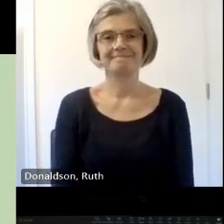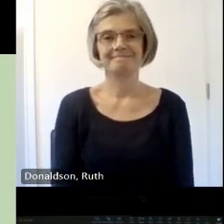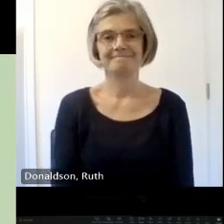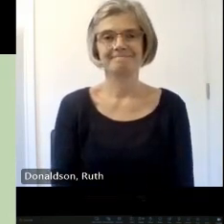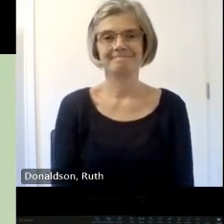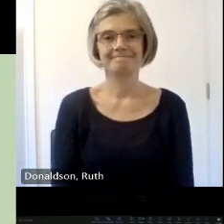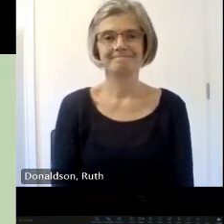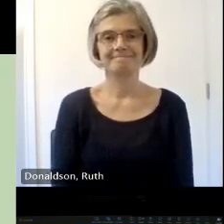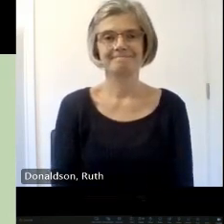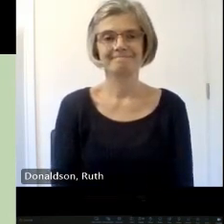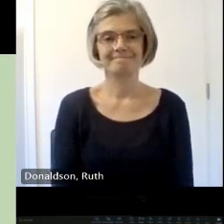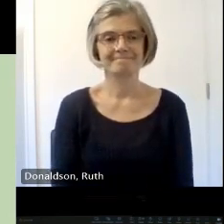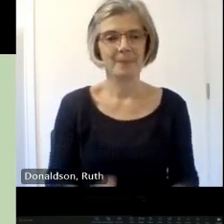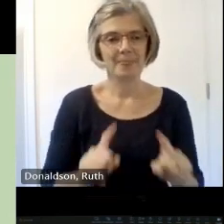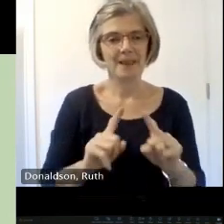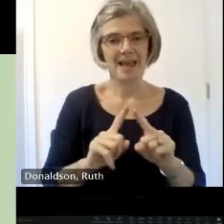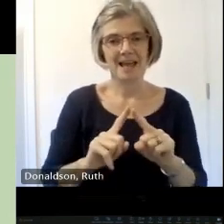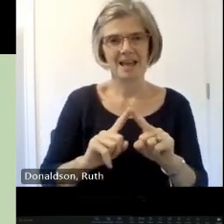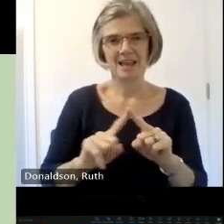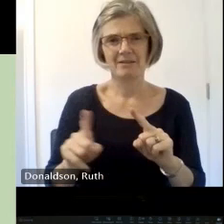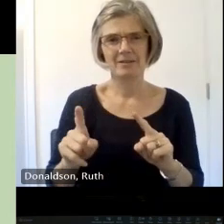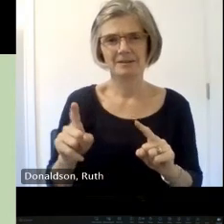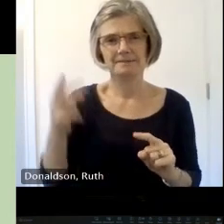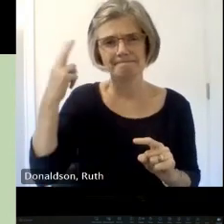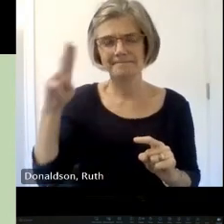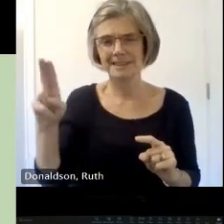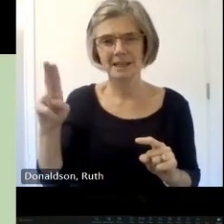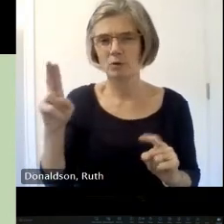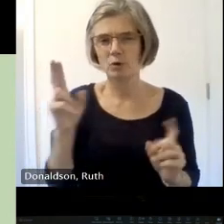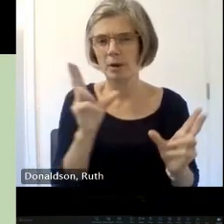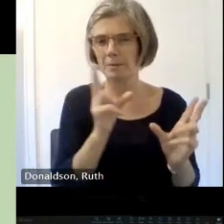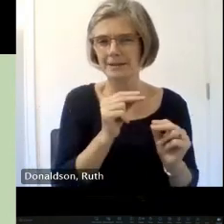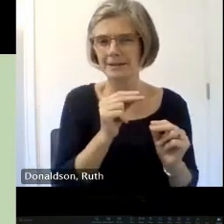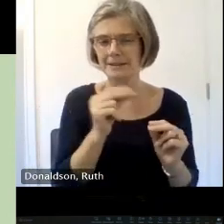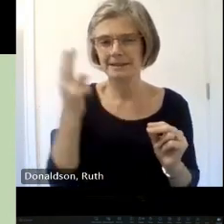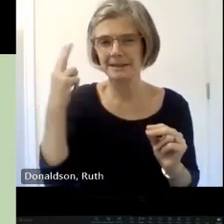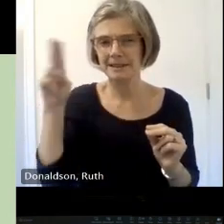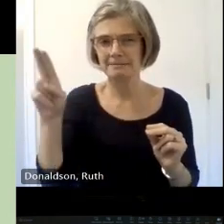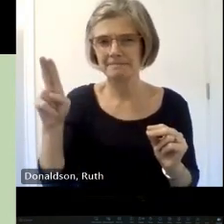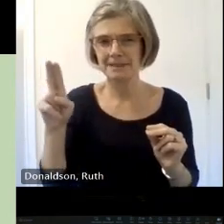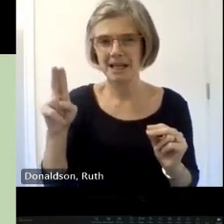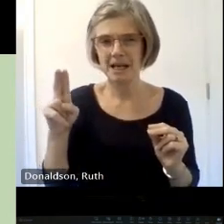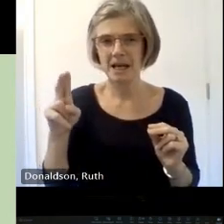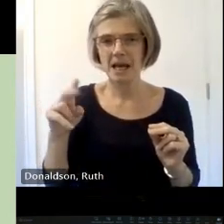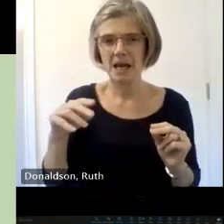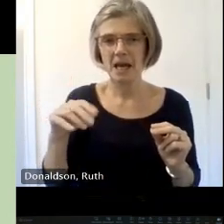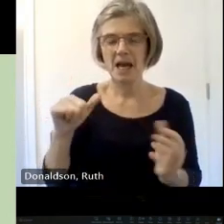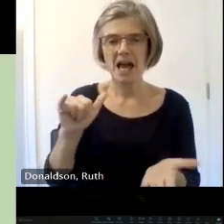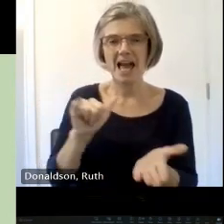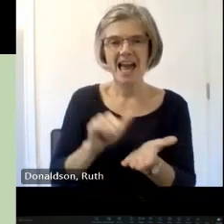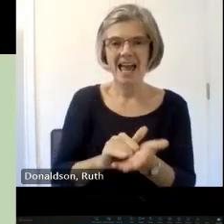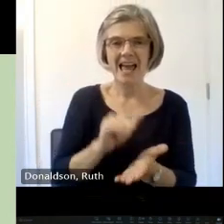aviation preservation Society of Scotland is that right it's going to talk about a